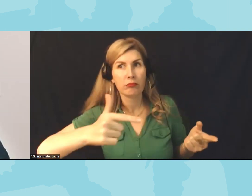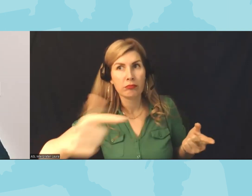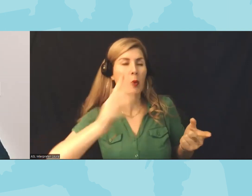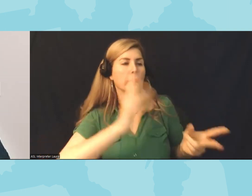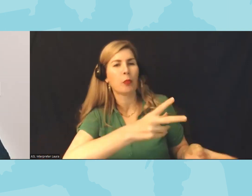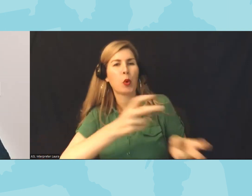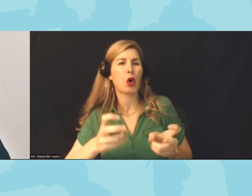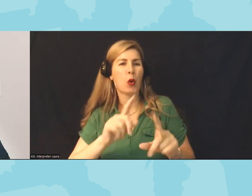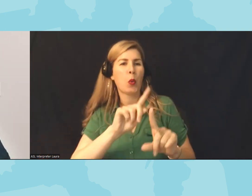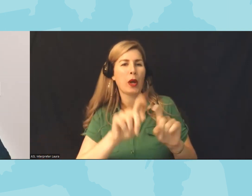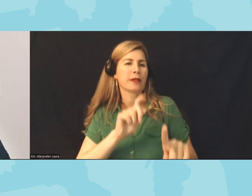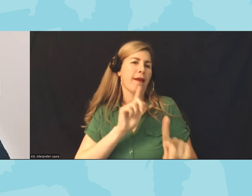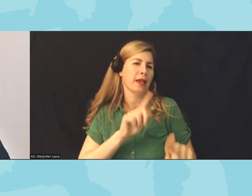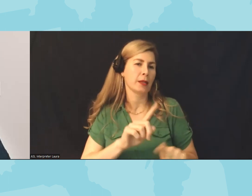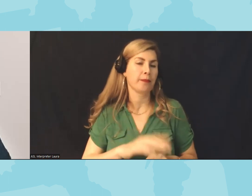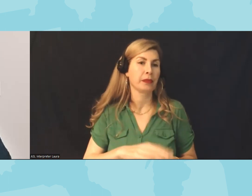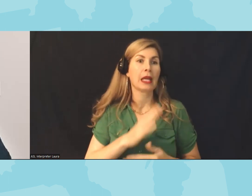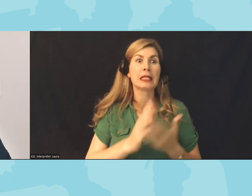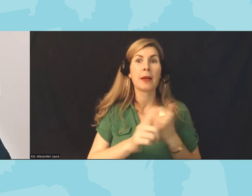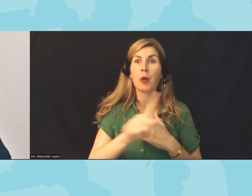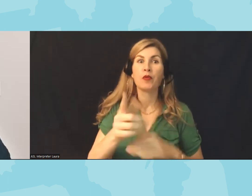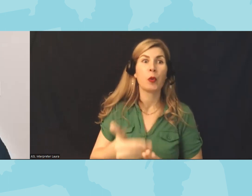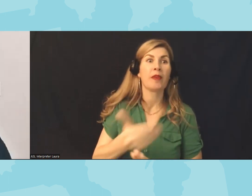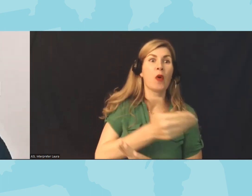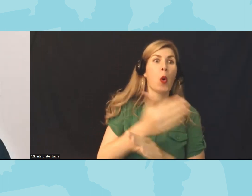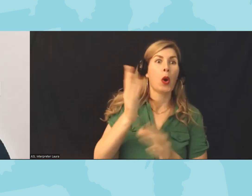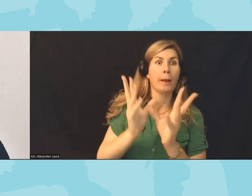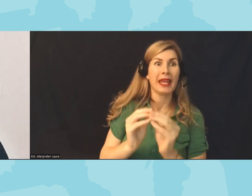who submitted questions in advance I have those and again we've tried to weave some of those in